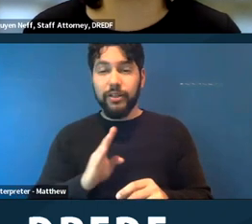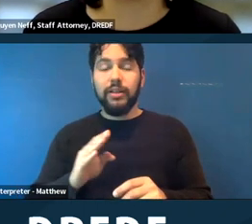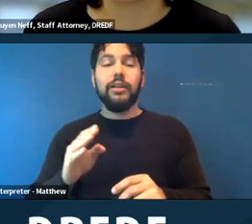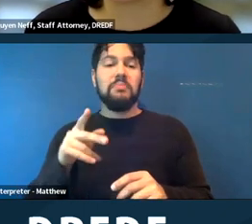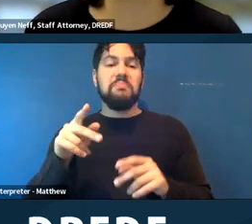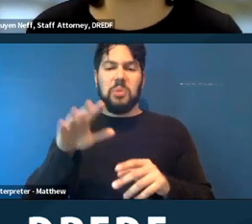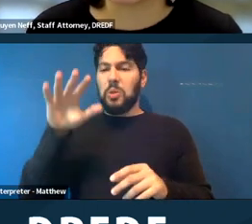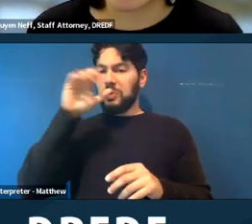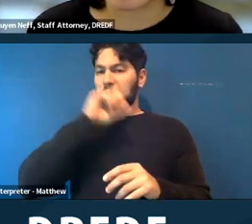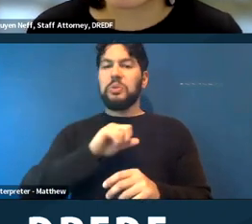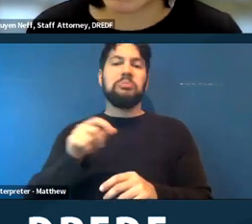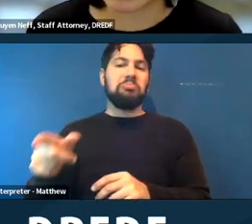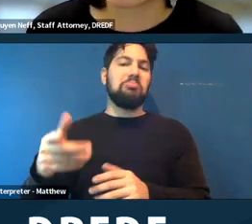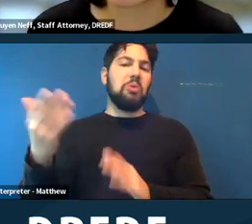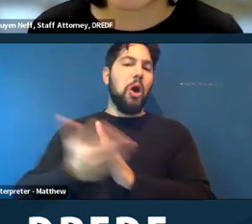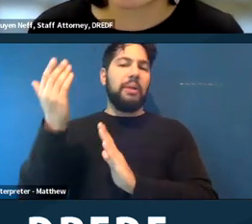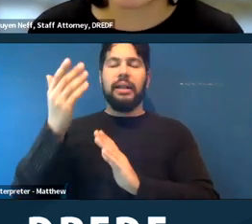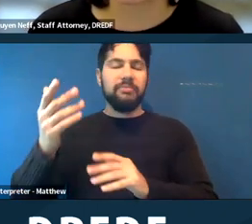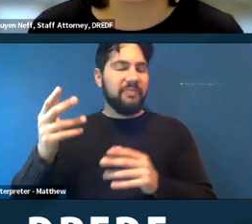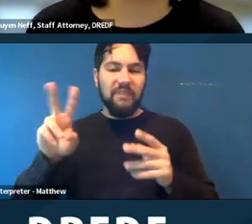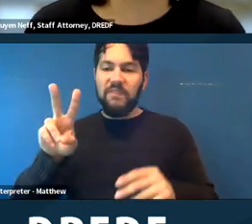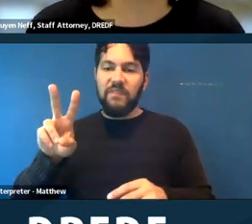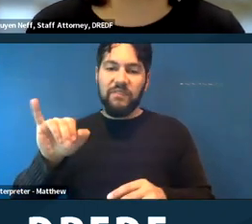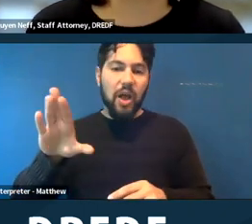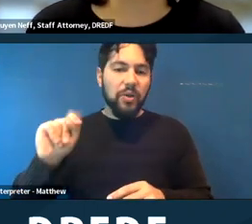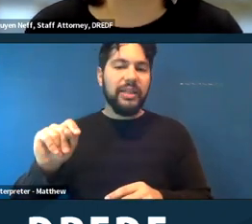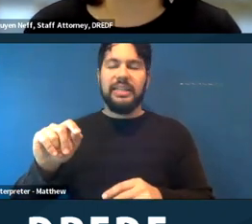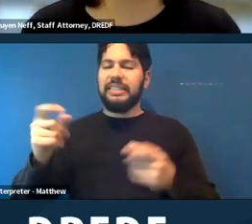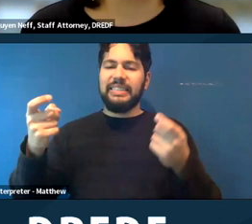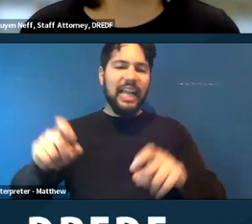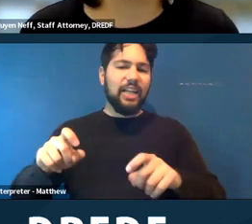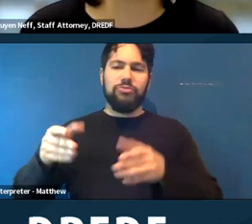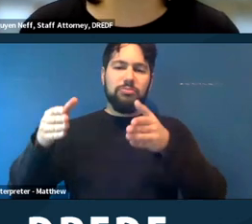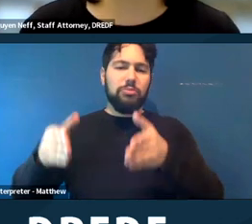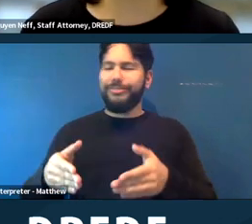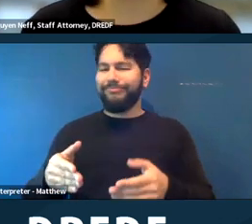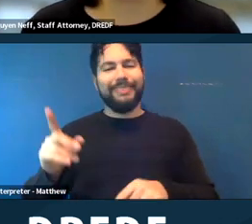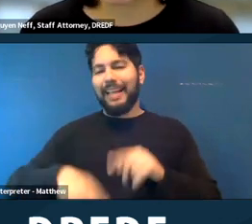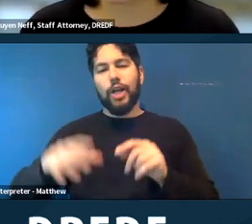they're going to be violent or dangerous. So you can't say, well, this person can't